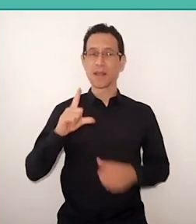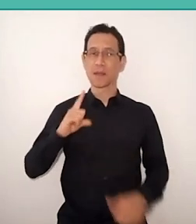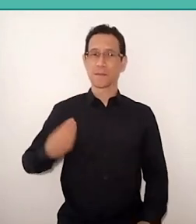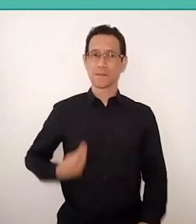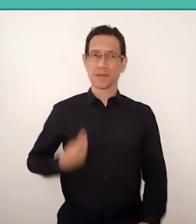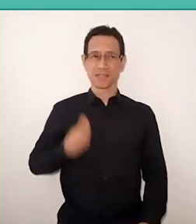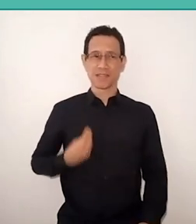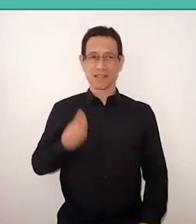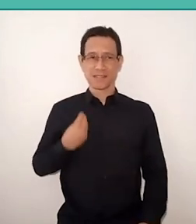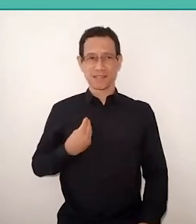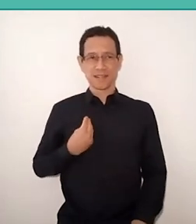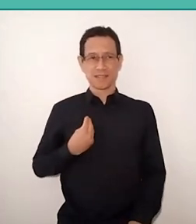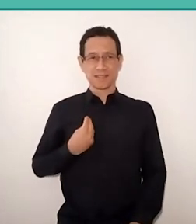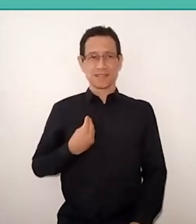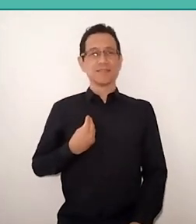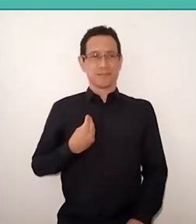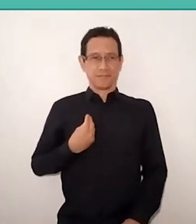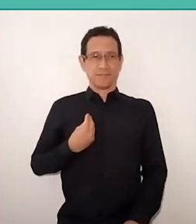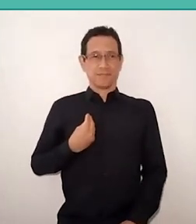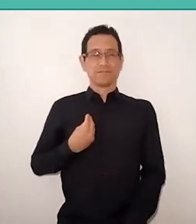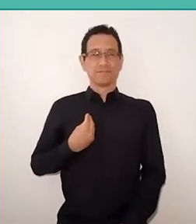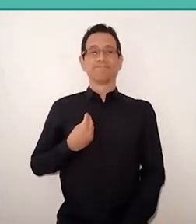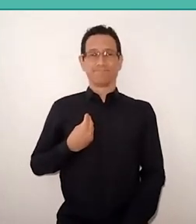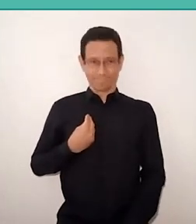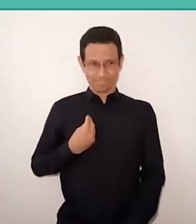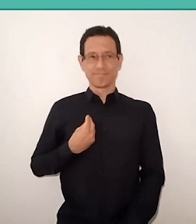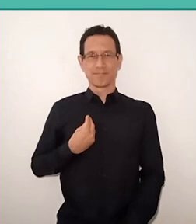about the presence: "More than a being in the world,